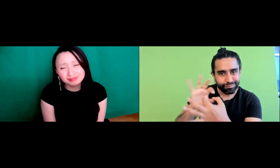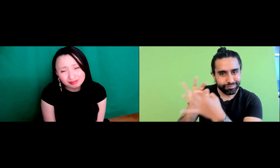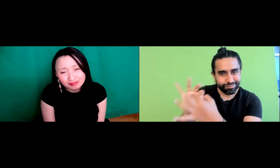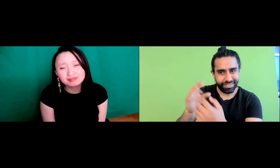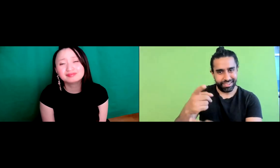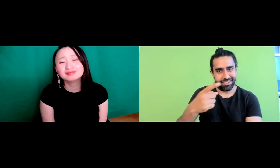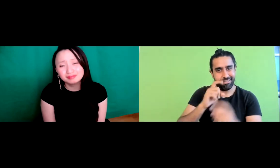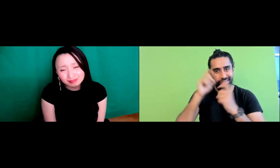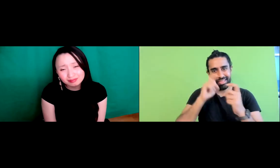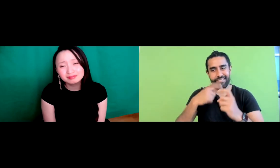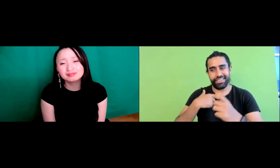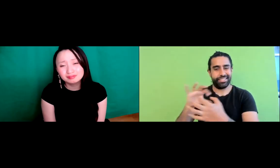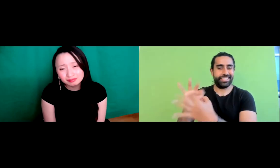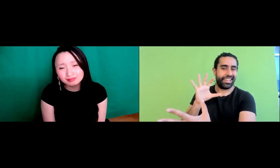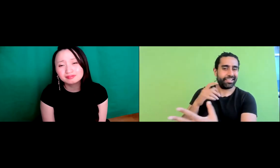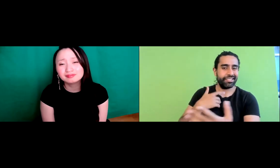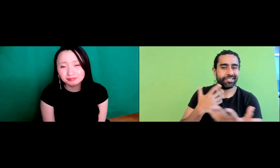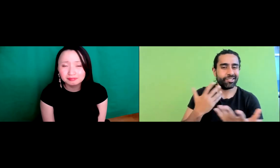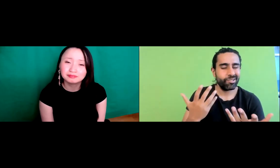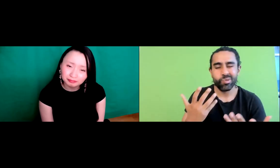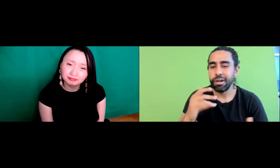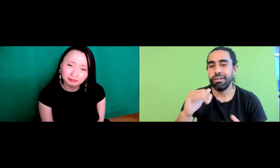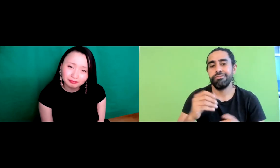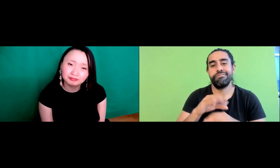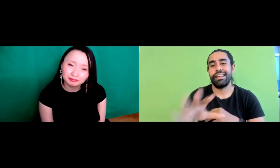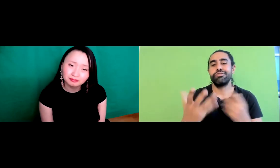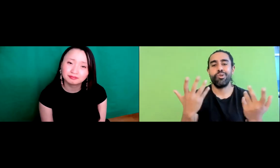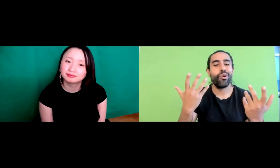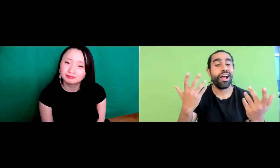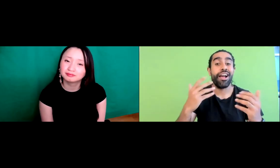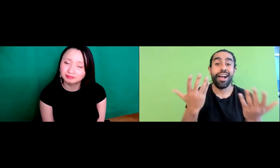by that because that's my blood that's who I relate with. And so it's hard not to be